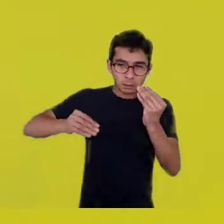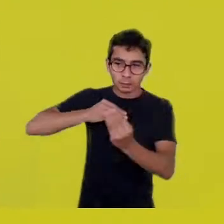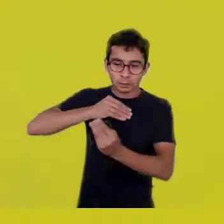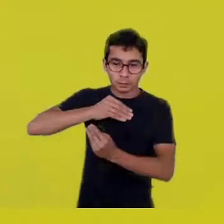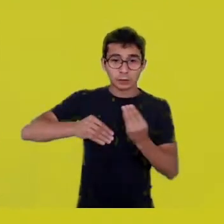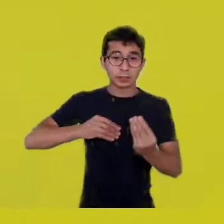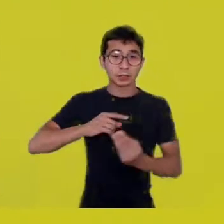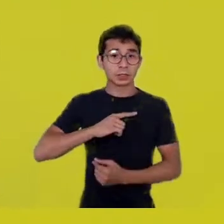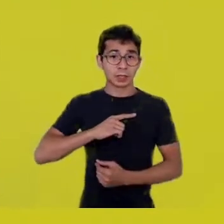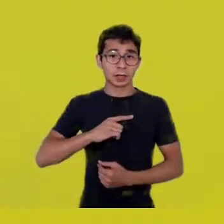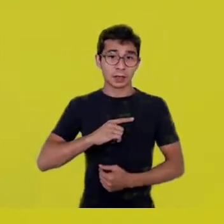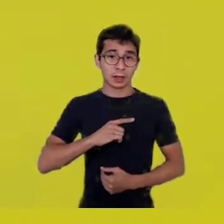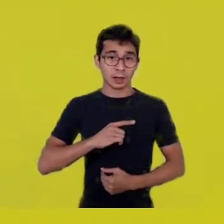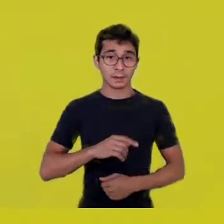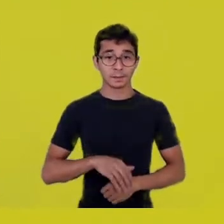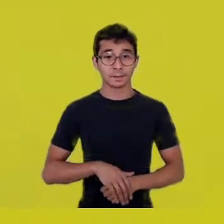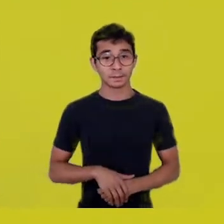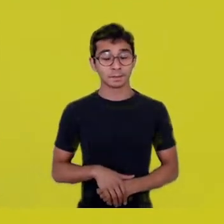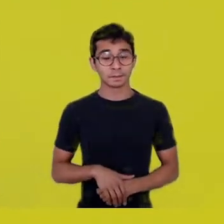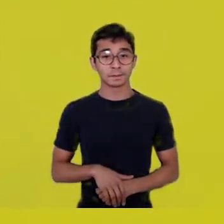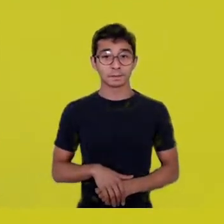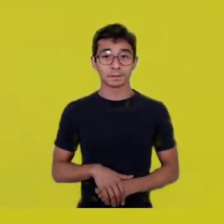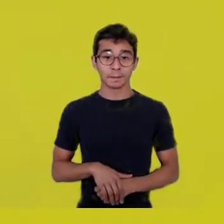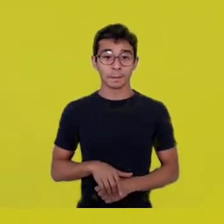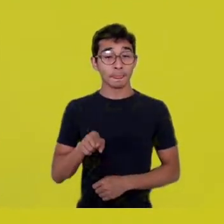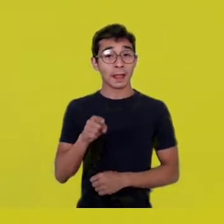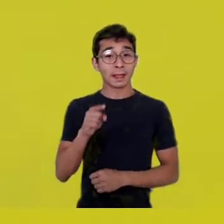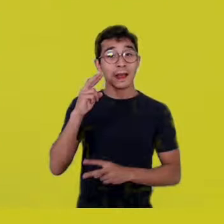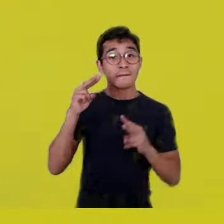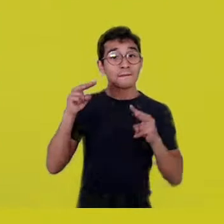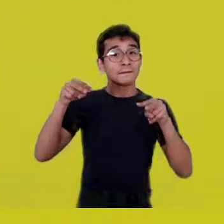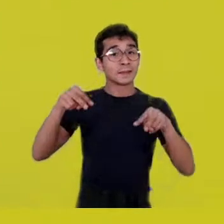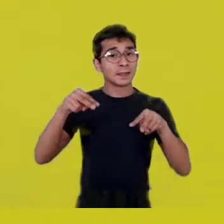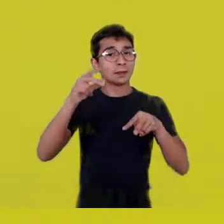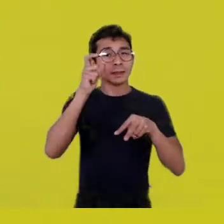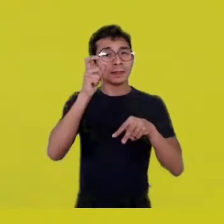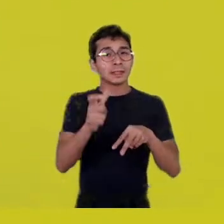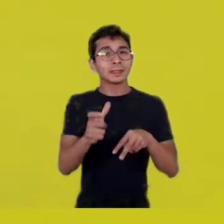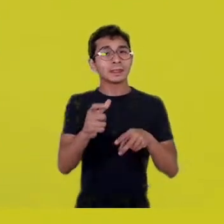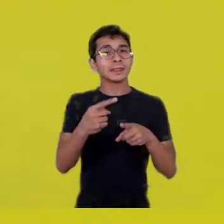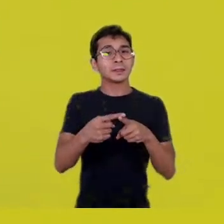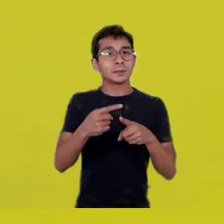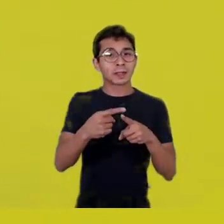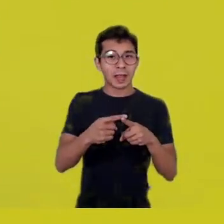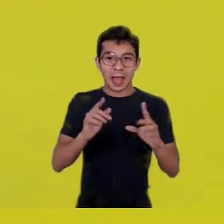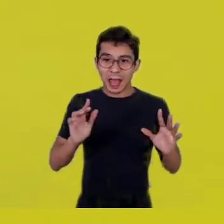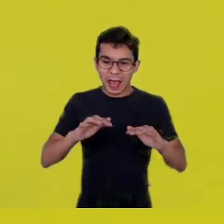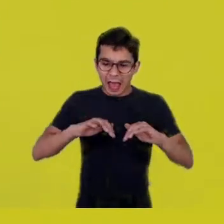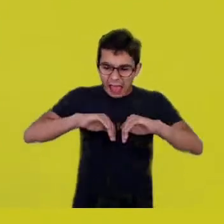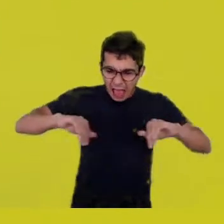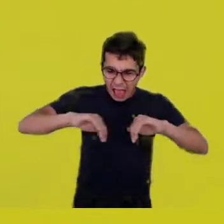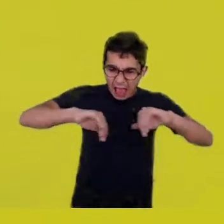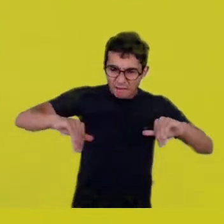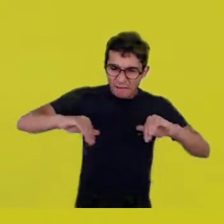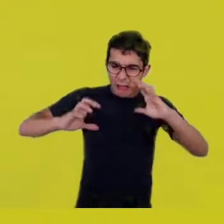because it doesn’t foster division; it claims diversity instead.